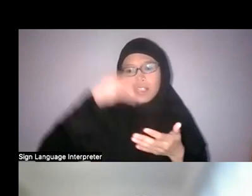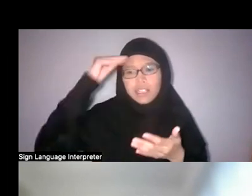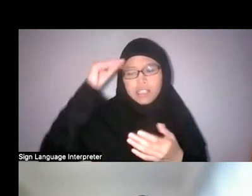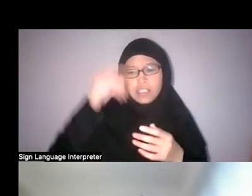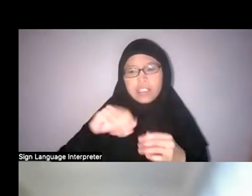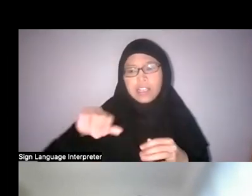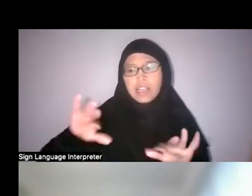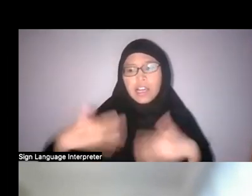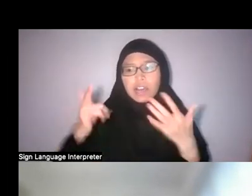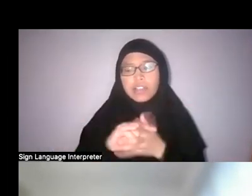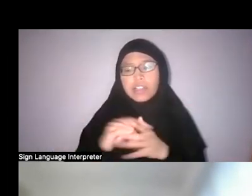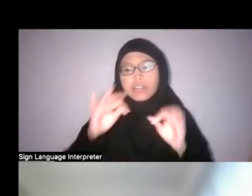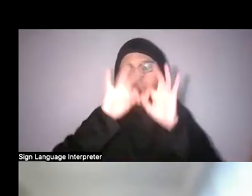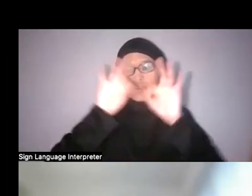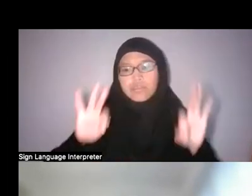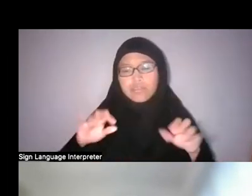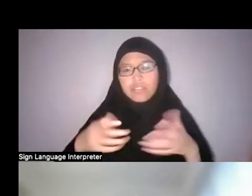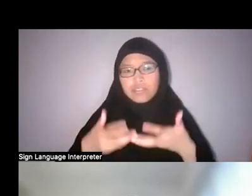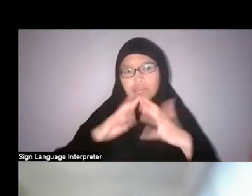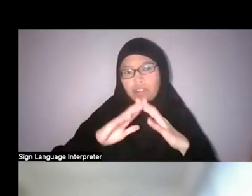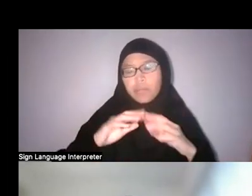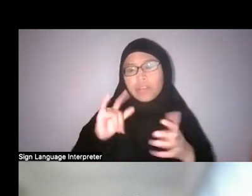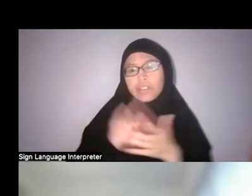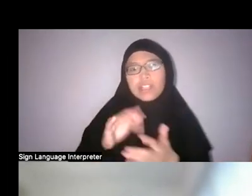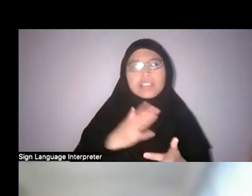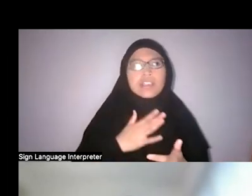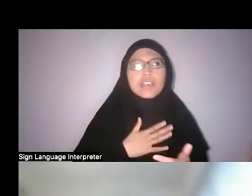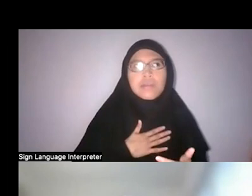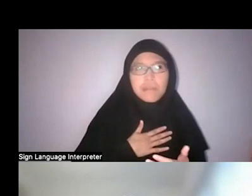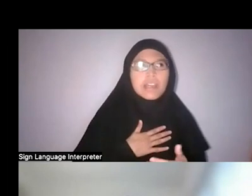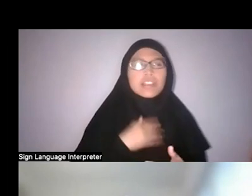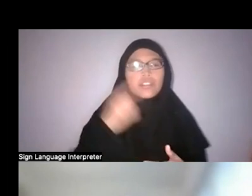So that’s my thought on that as well.